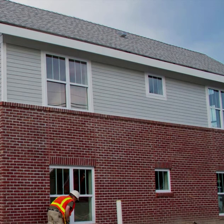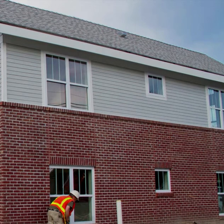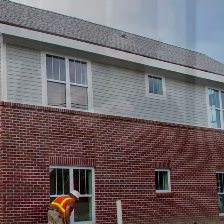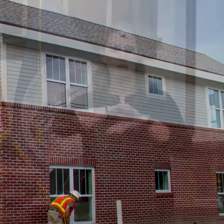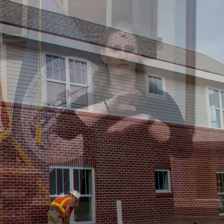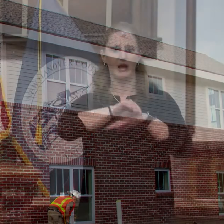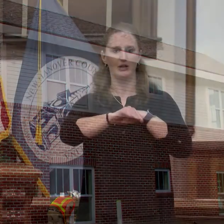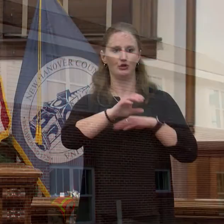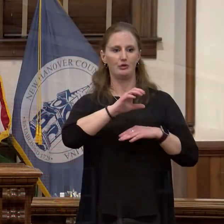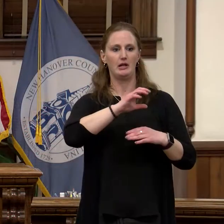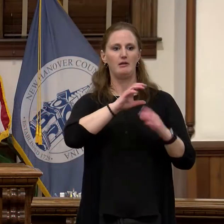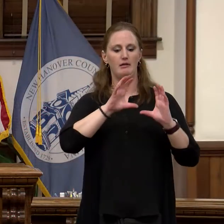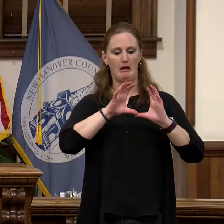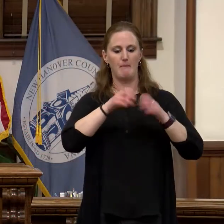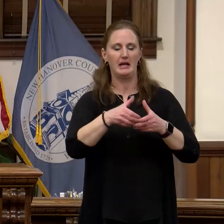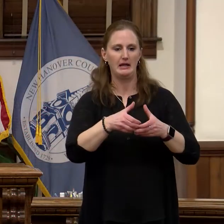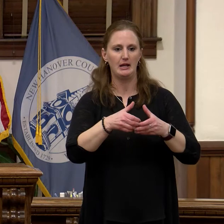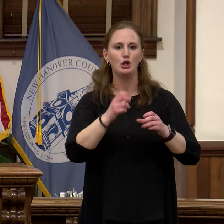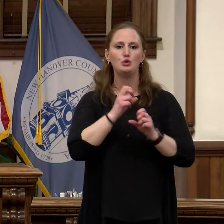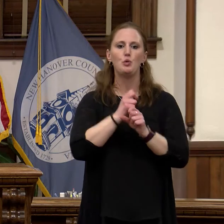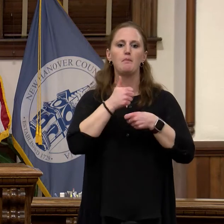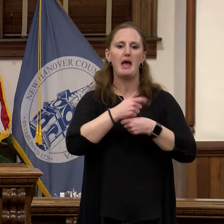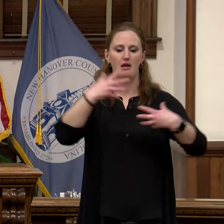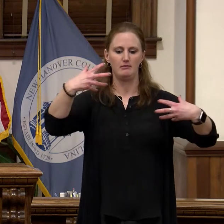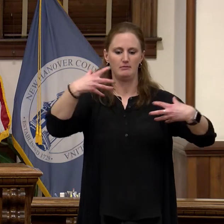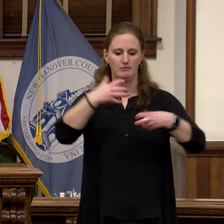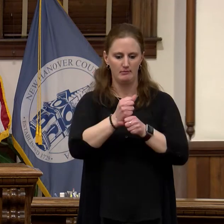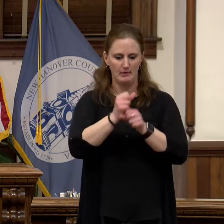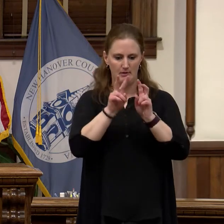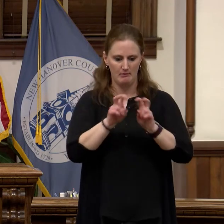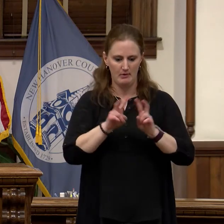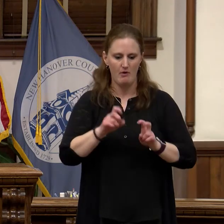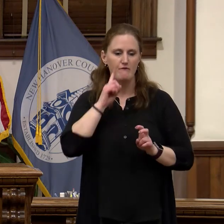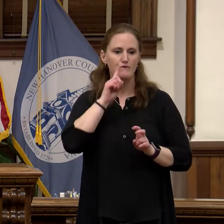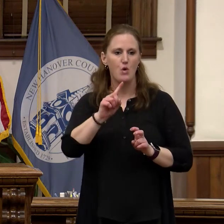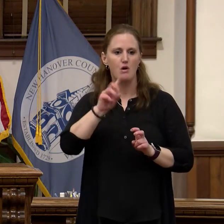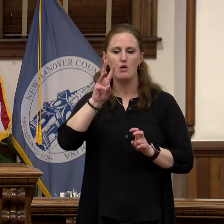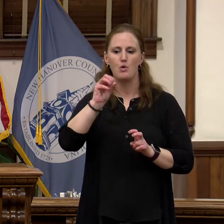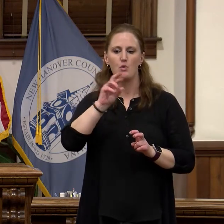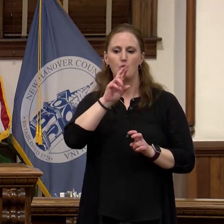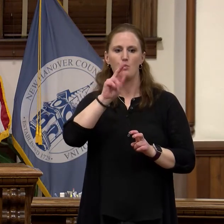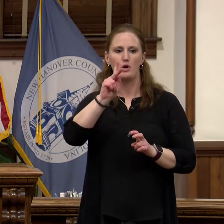conduct a comprehensive analysis of workforce housing efforts and to